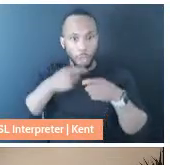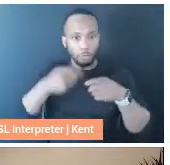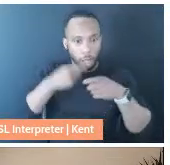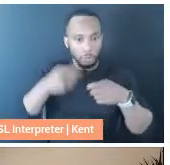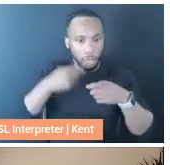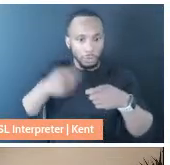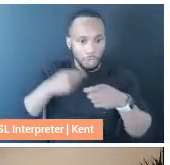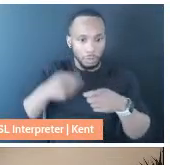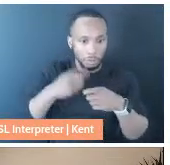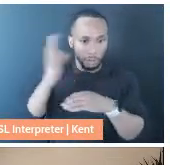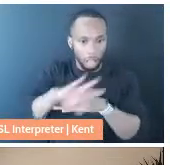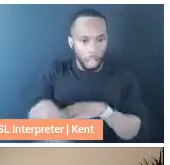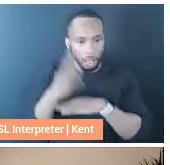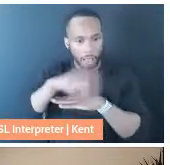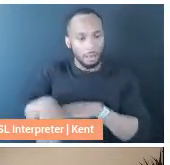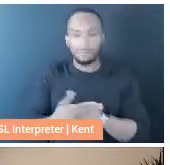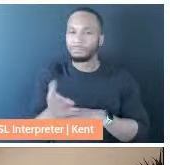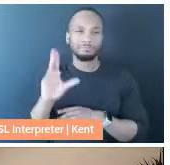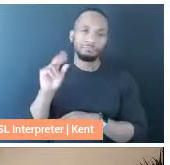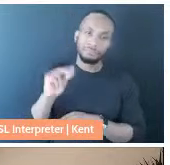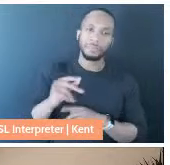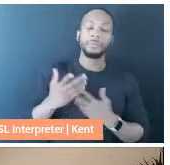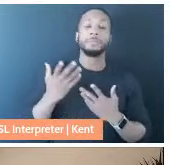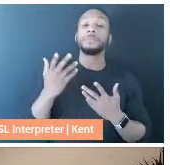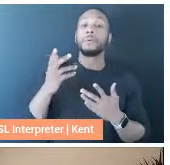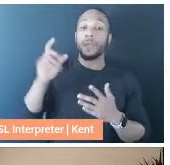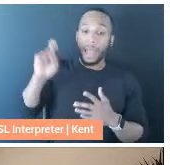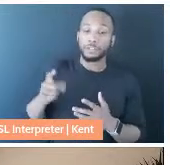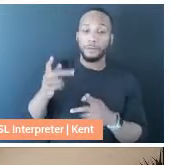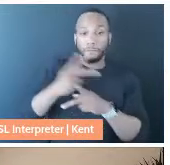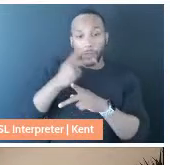and give and give and give, but that we had to find ways to take care of each other.